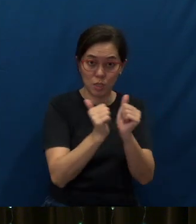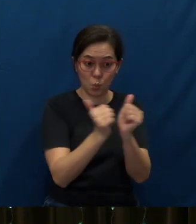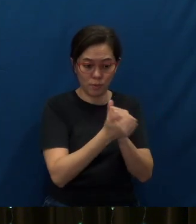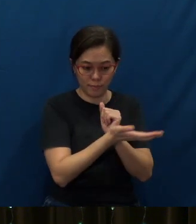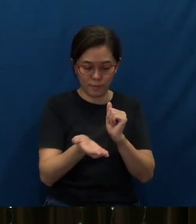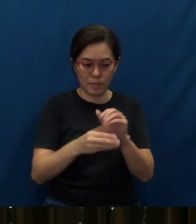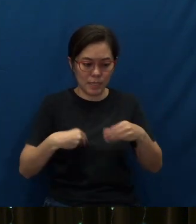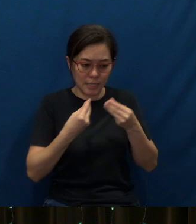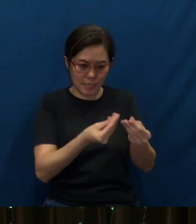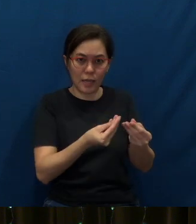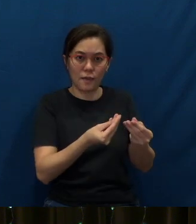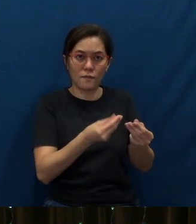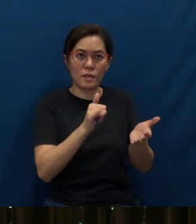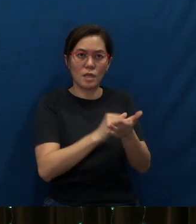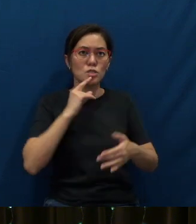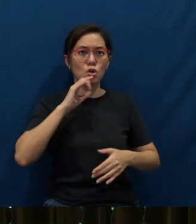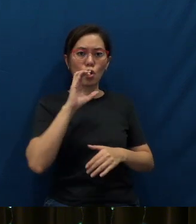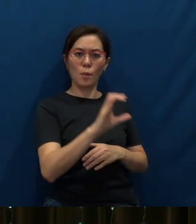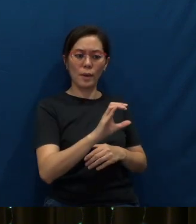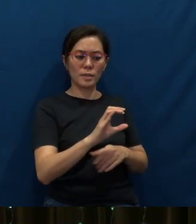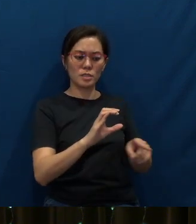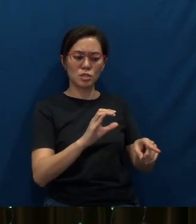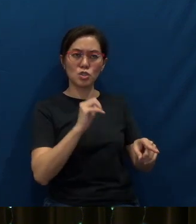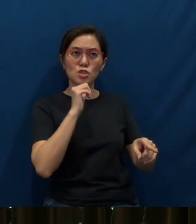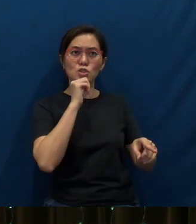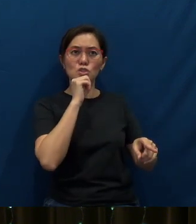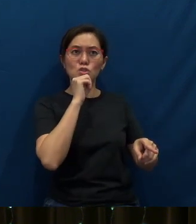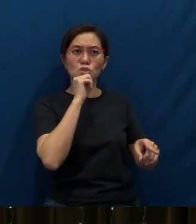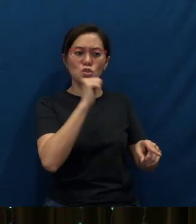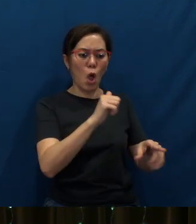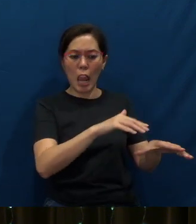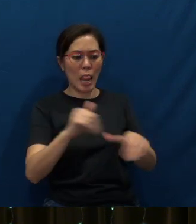He gave them this command: “Do not leave Jerusalem,